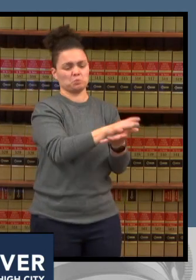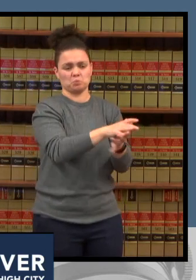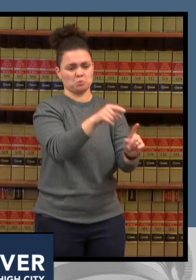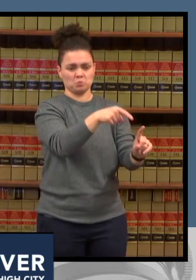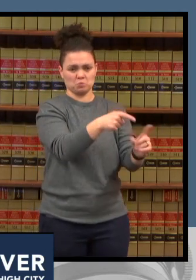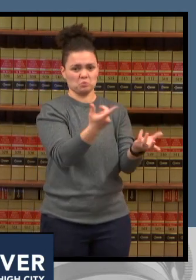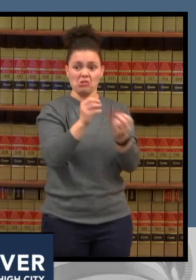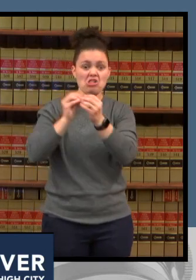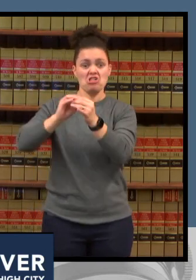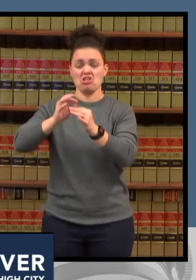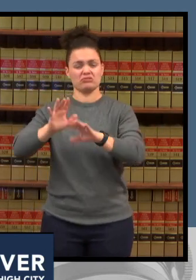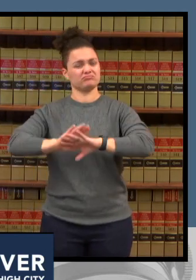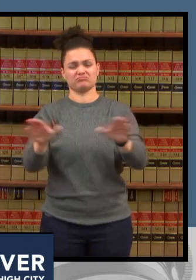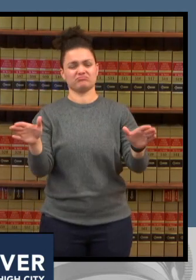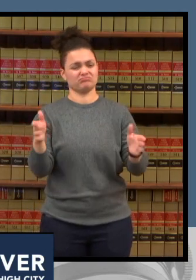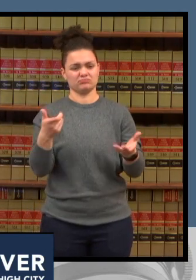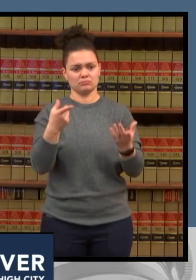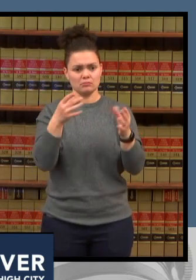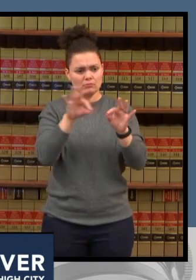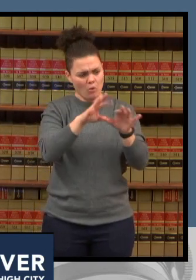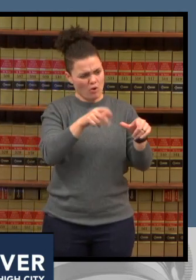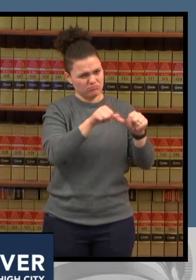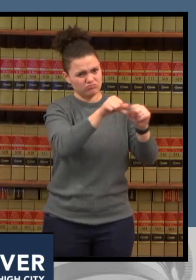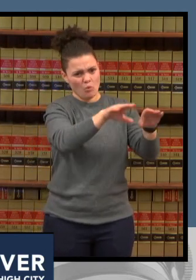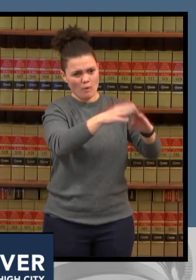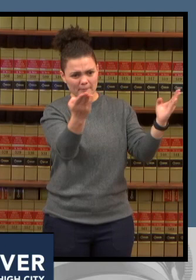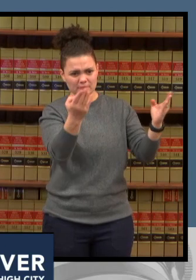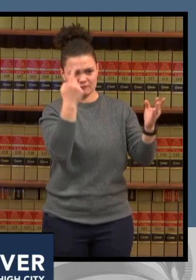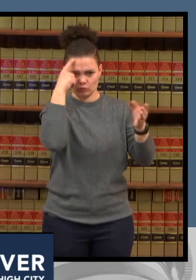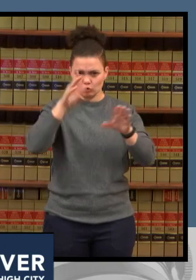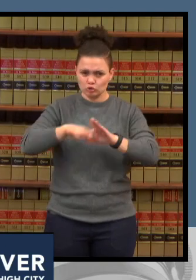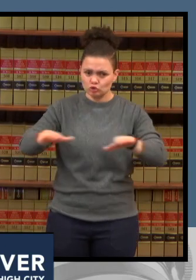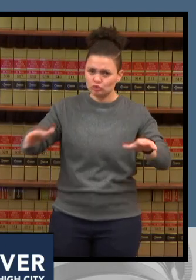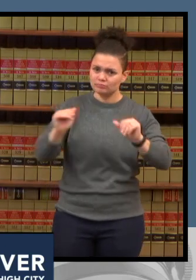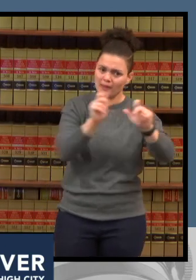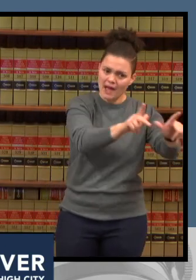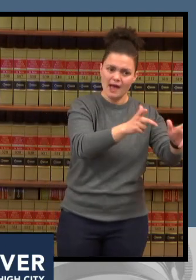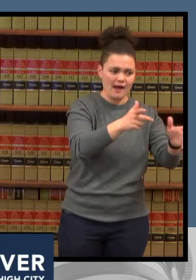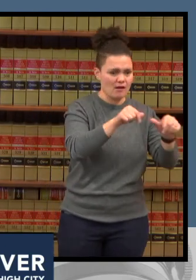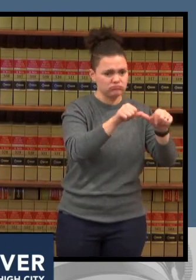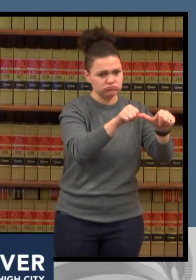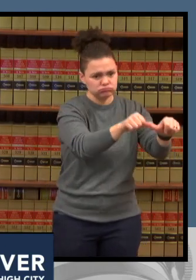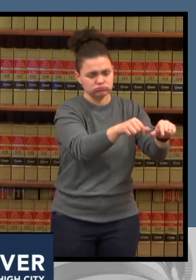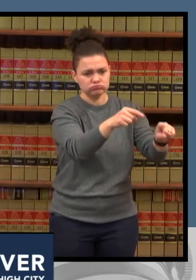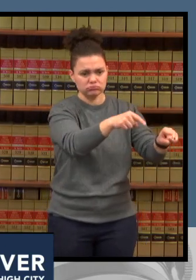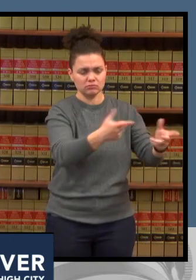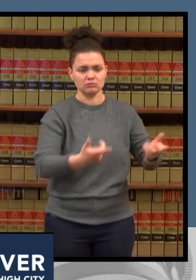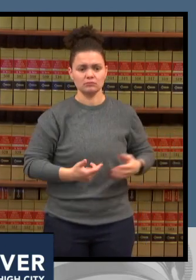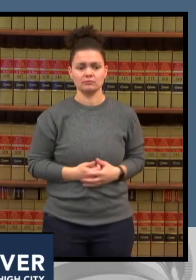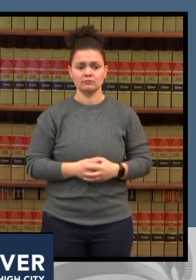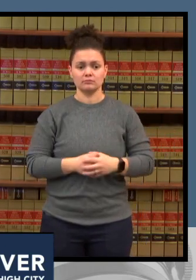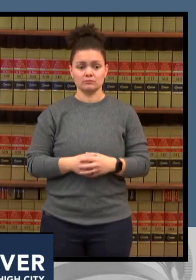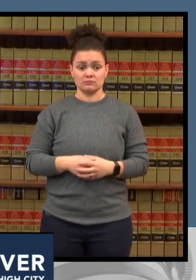in class in jefferson county we've worked with jps to have them prepare given omicron it is very